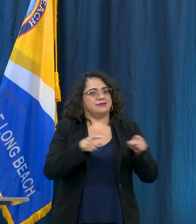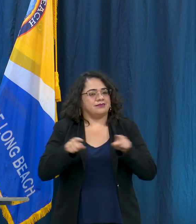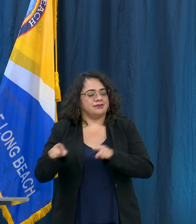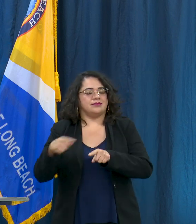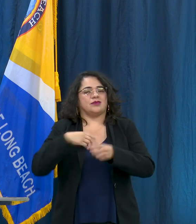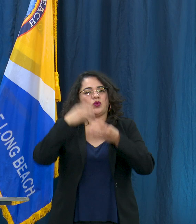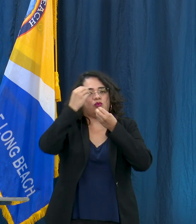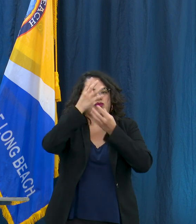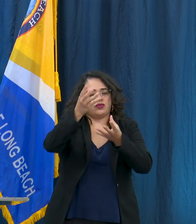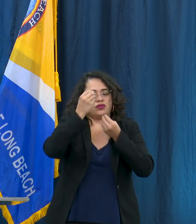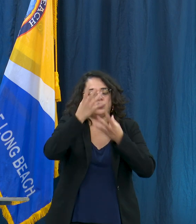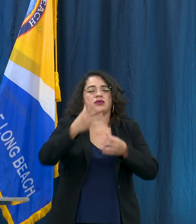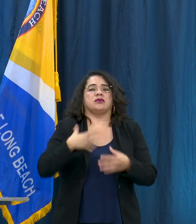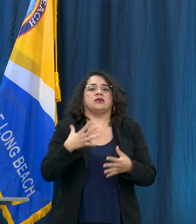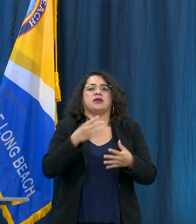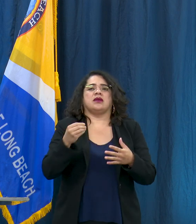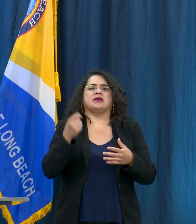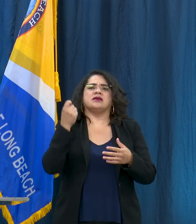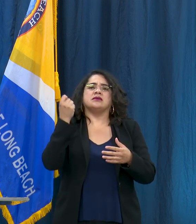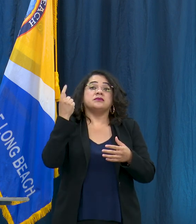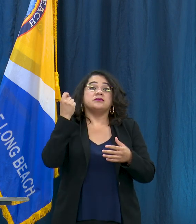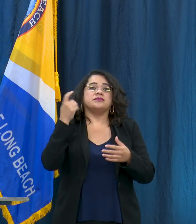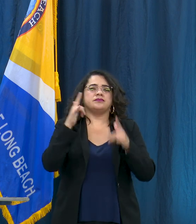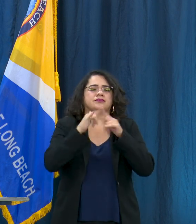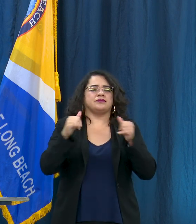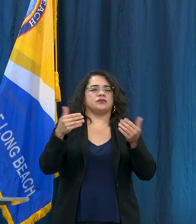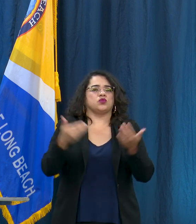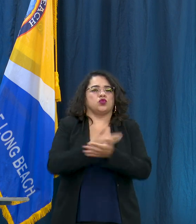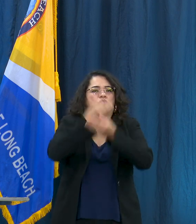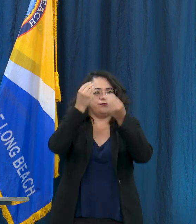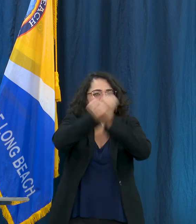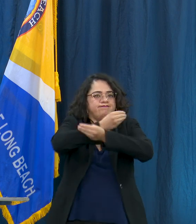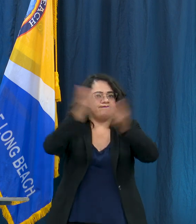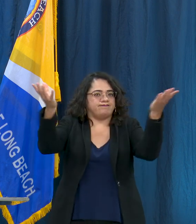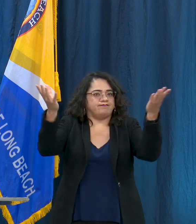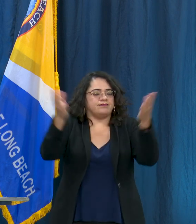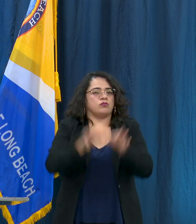also gonna be adjusting our briefing schedules so starting next week we'll be